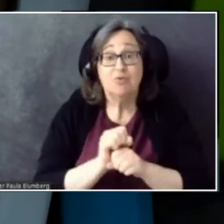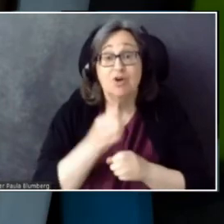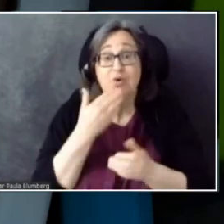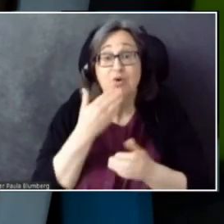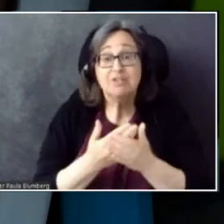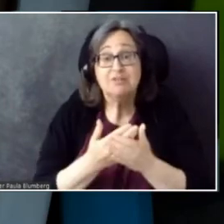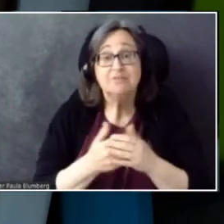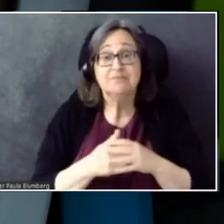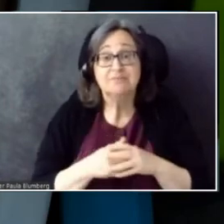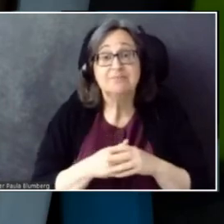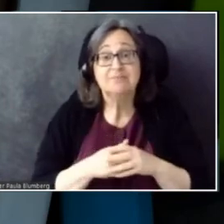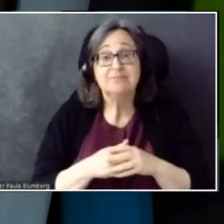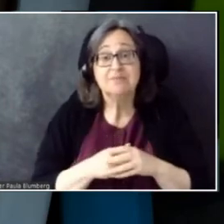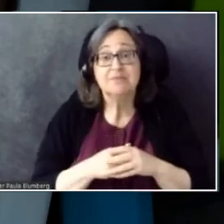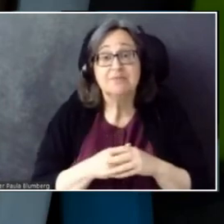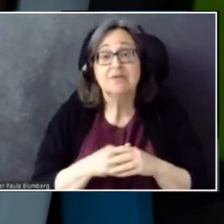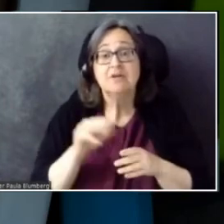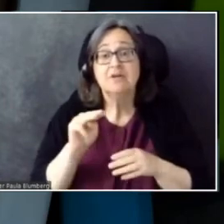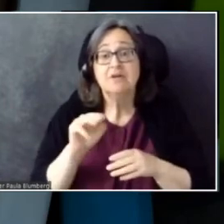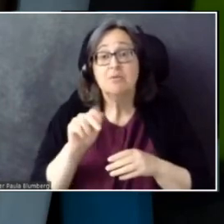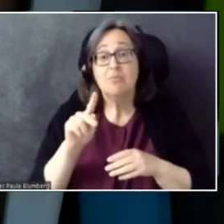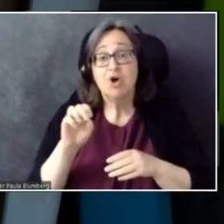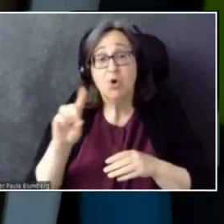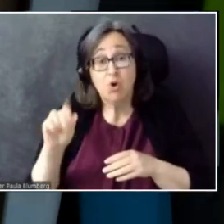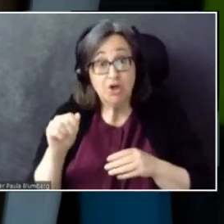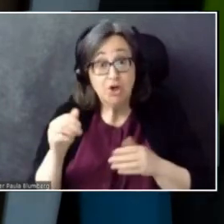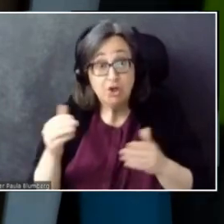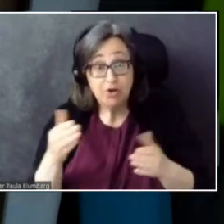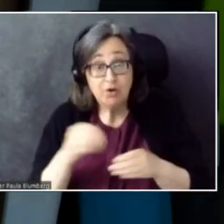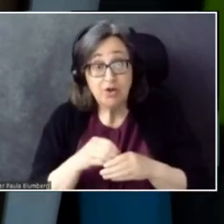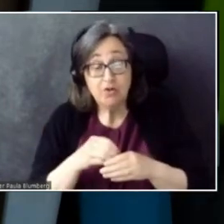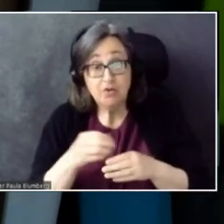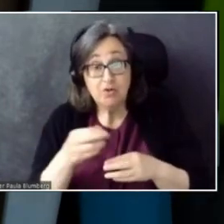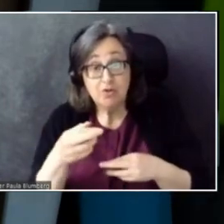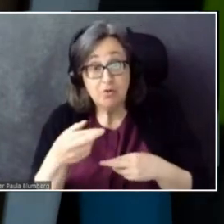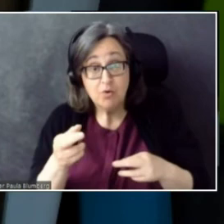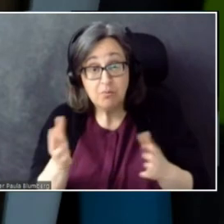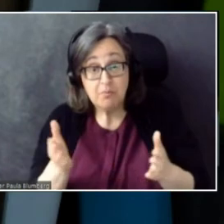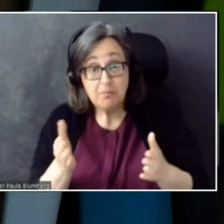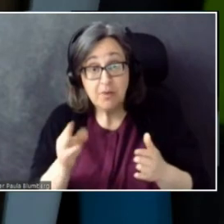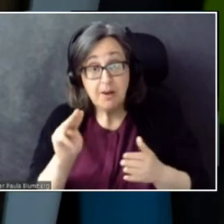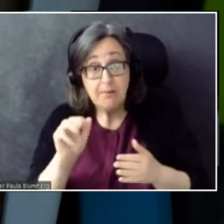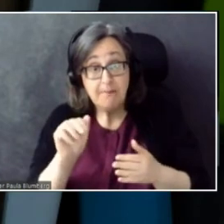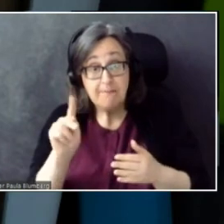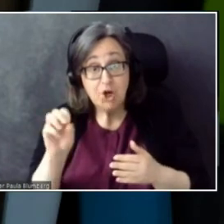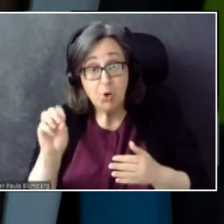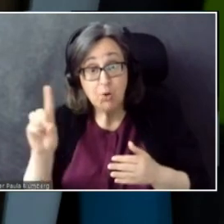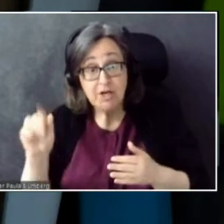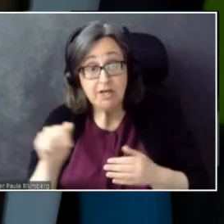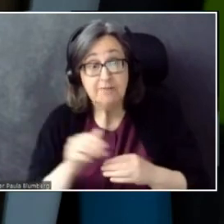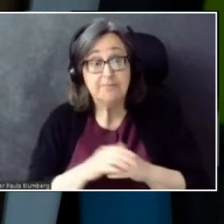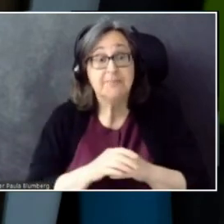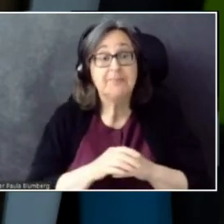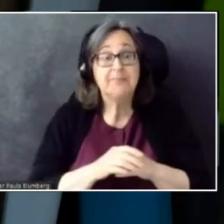Makoto, are you in the room? If so... Can you give your comment directly?